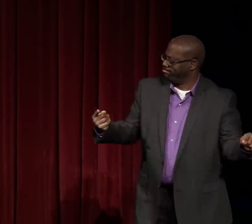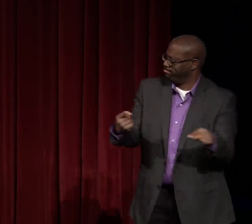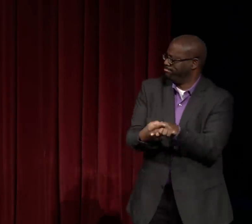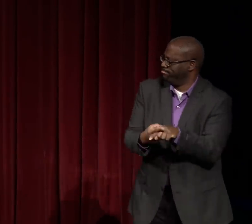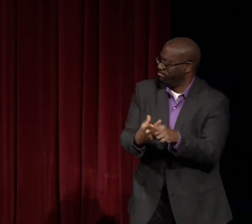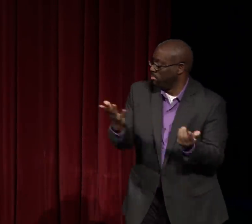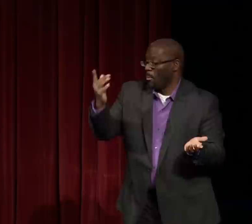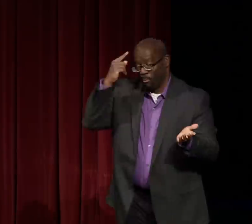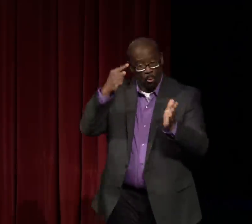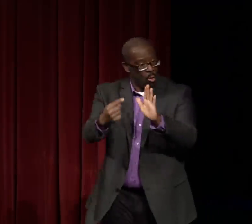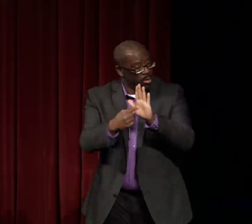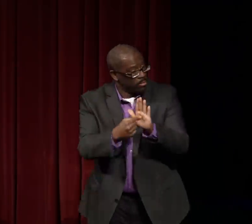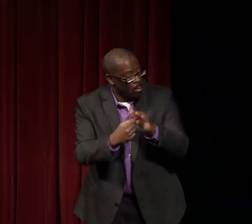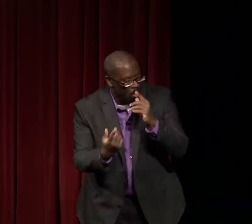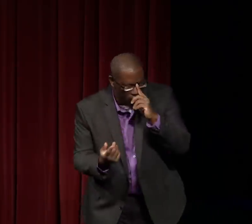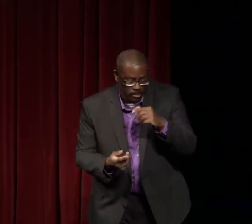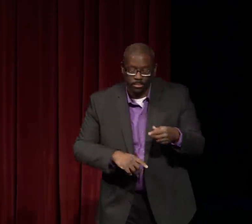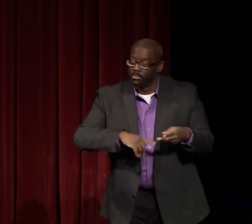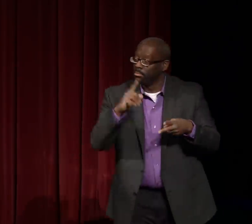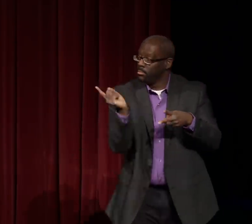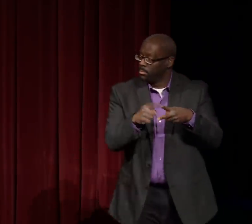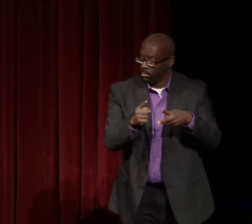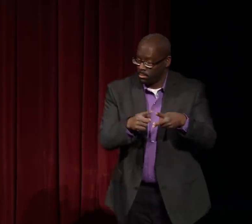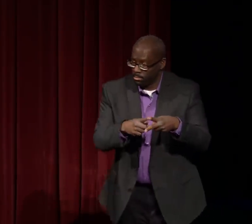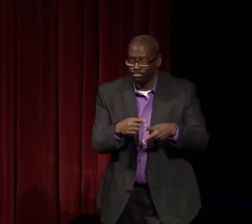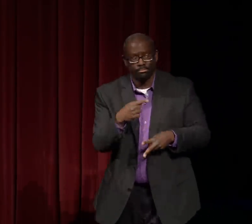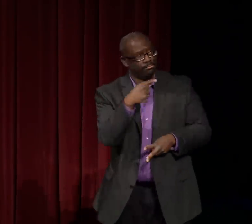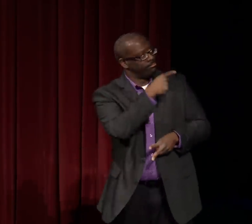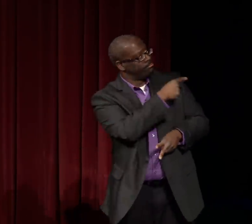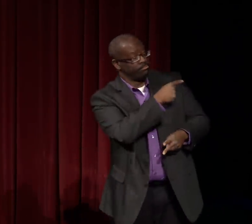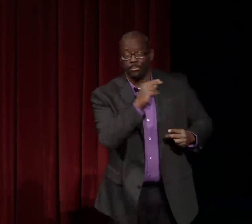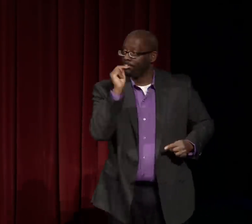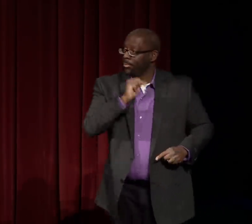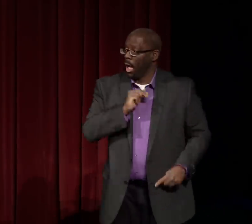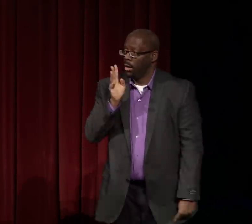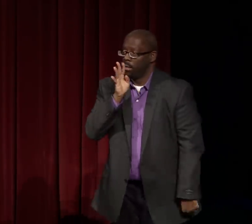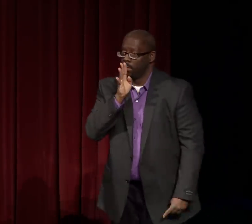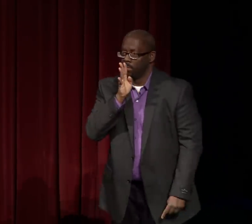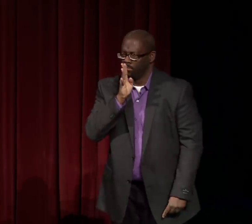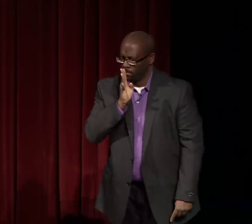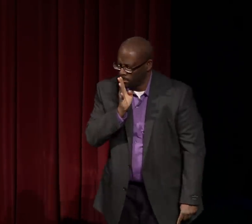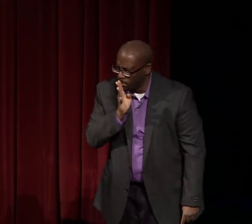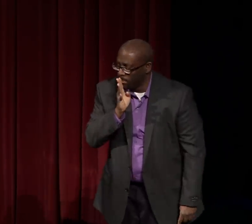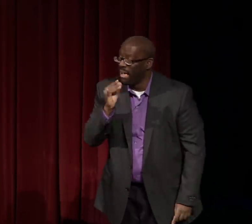and therefore her children were that channel. And this is in conflict with Nathie's own convictions.